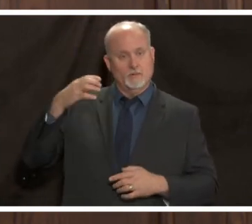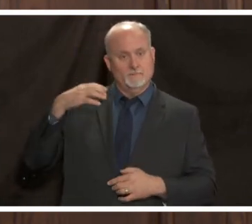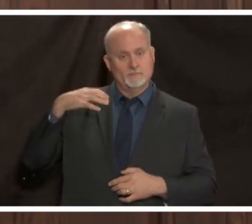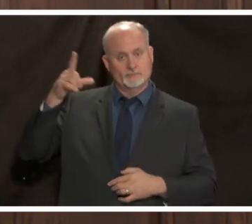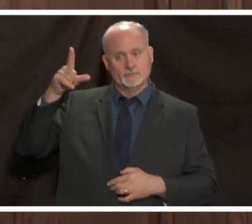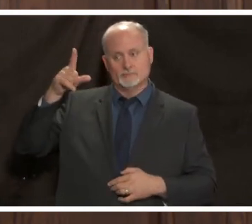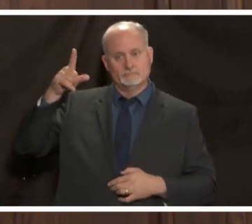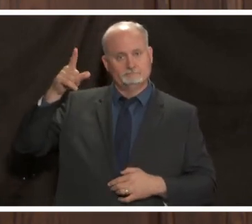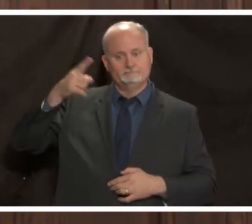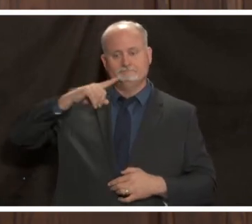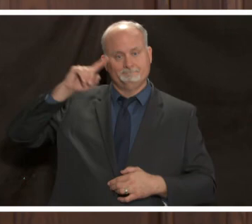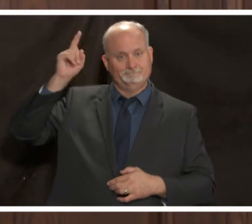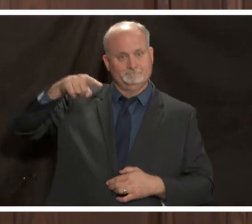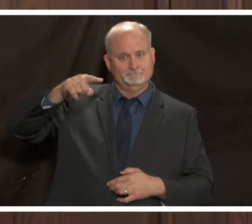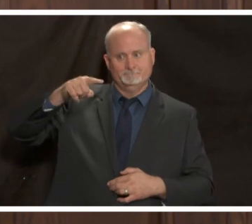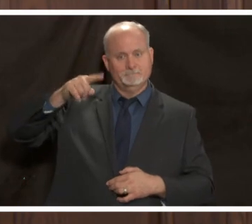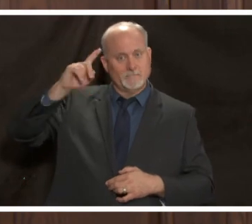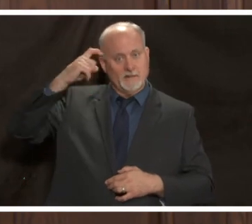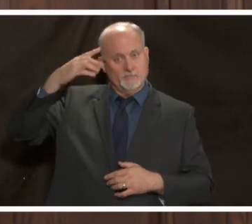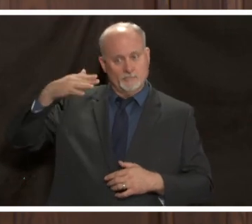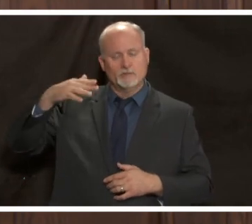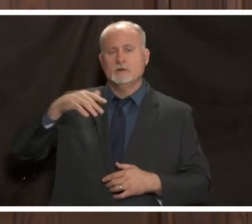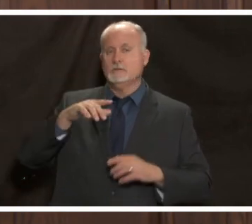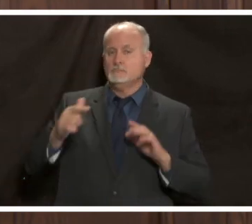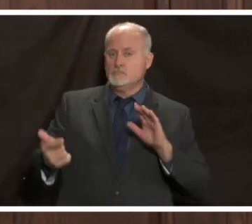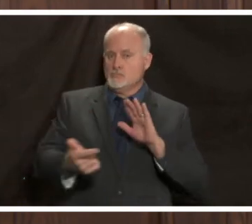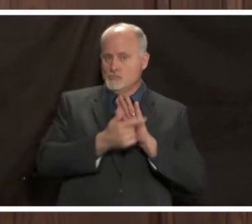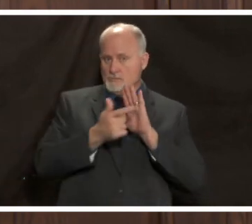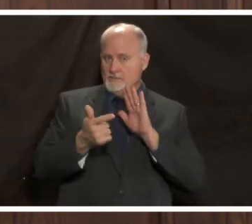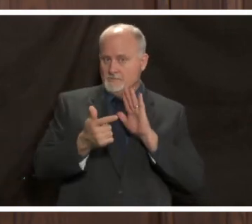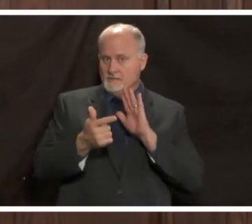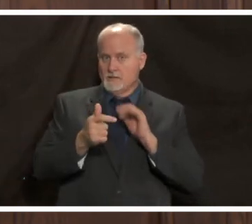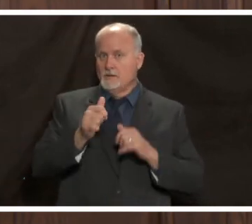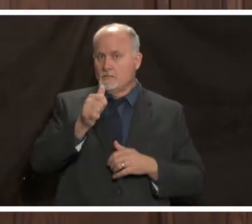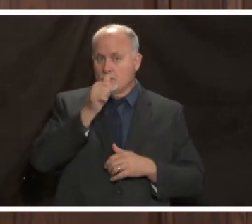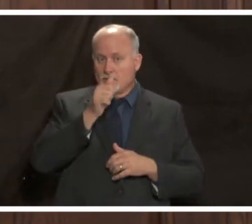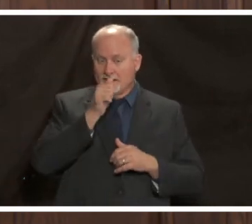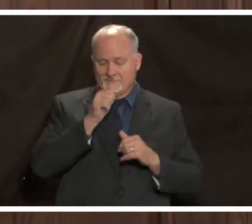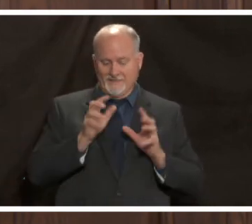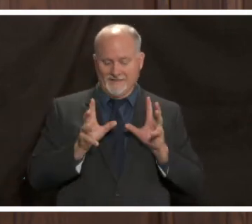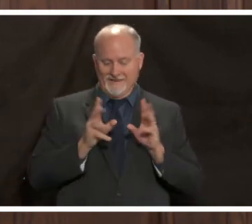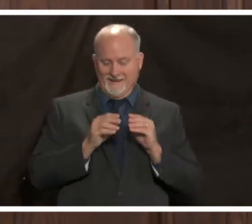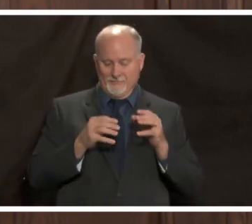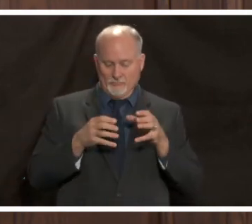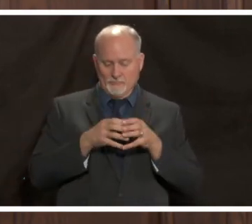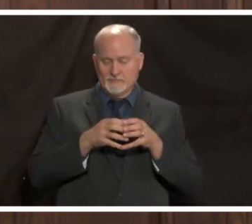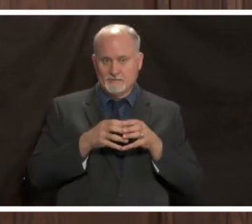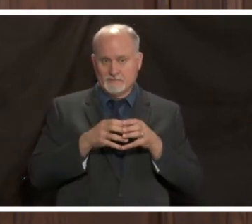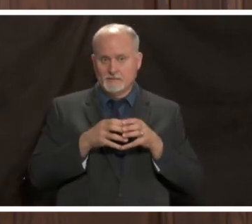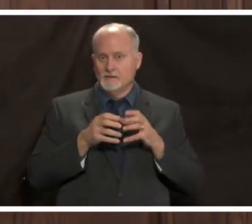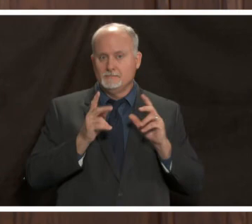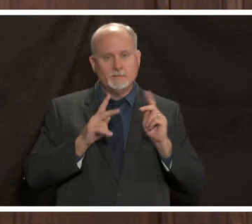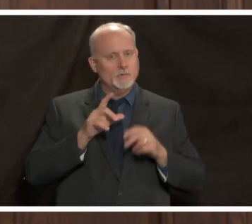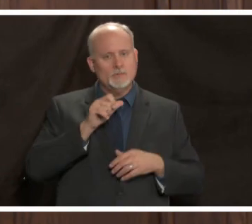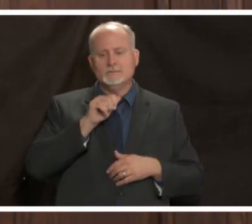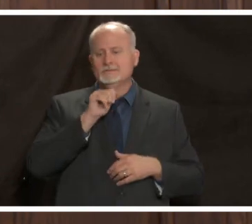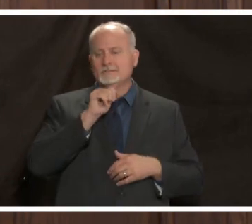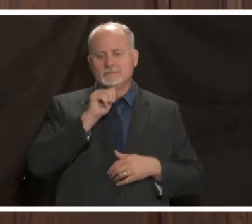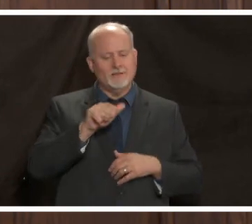the governor prohibits private gatherings of people that are not able to social distance